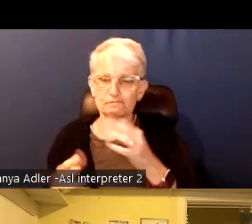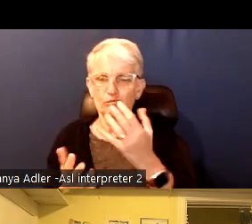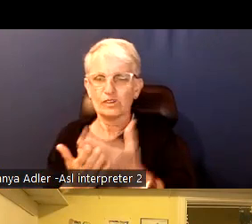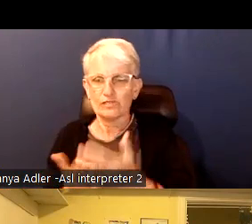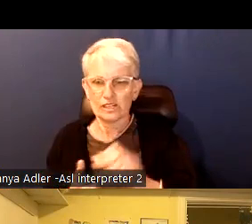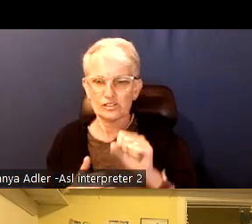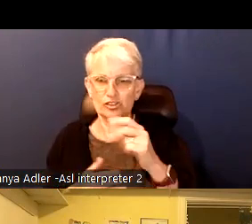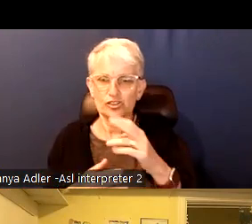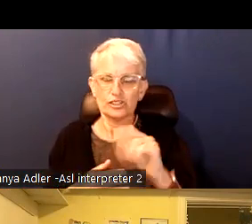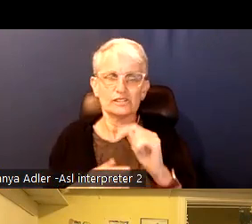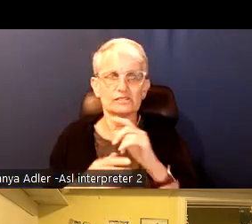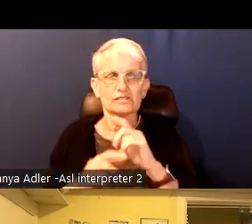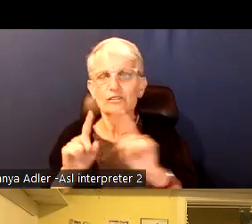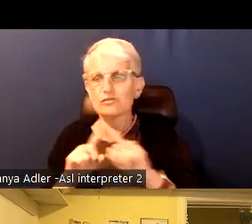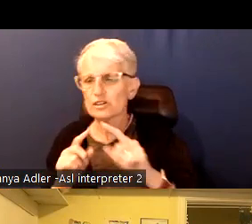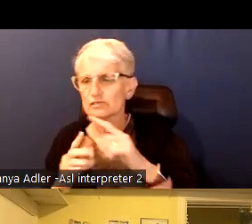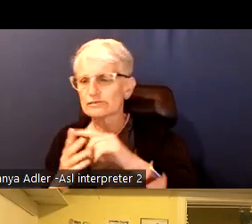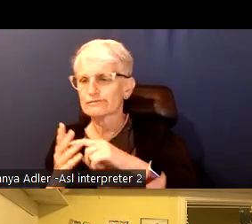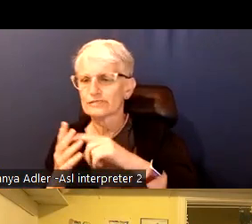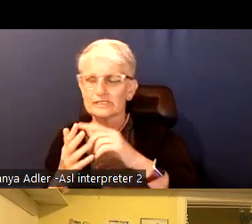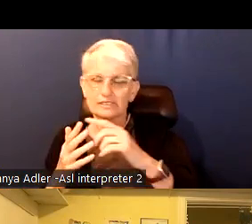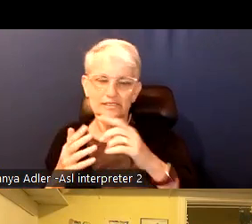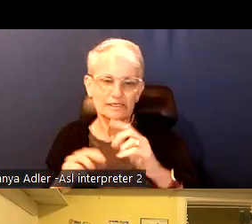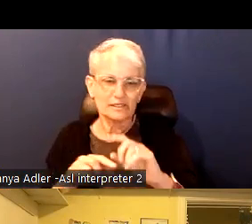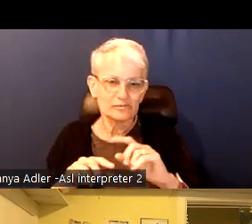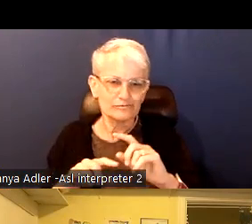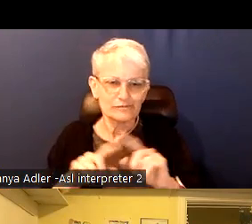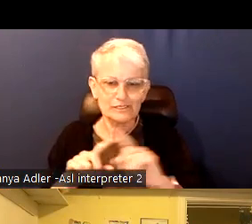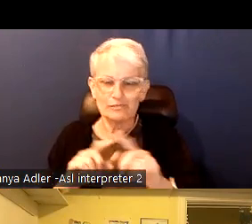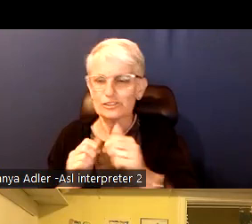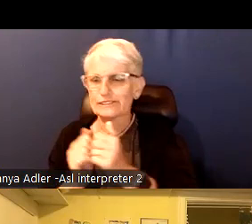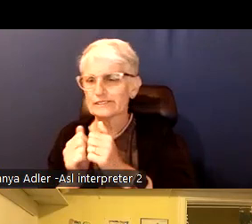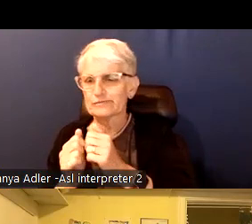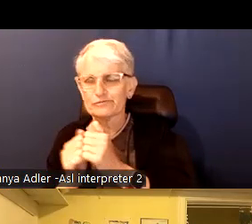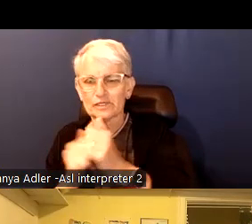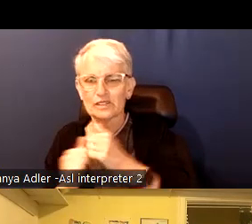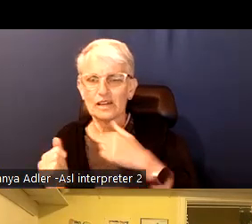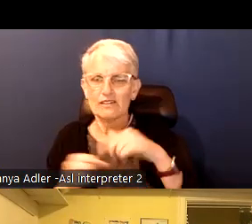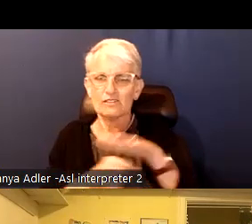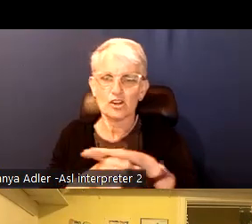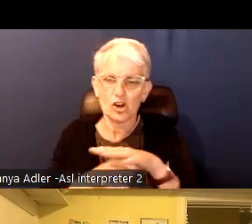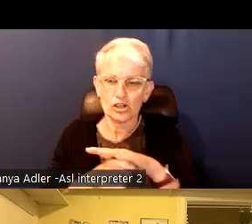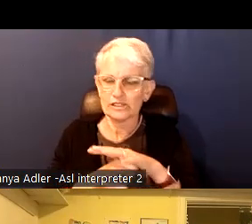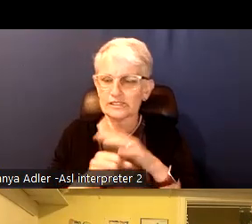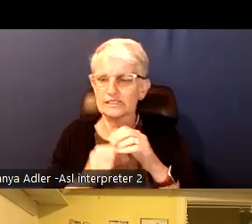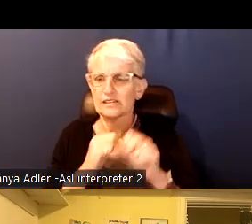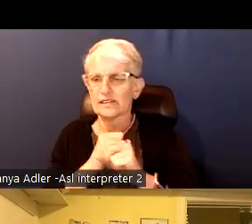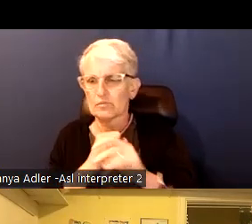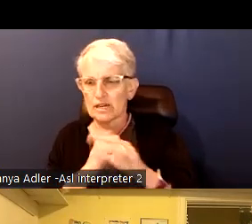partner events and campaign platforms. We will have the locals campaign tracker there if you do not remember that we have them vote